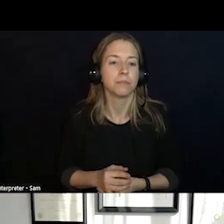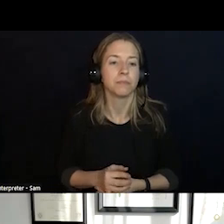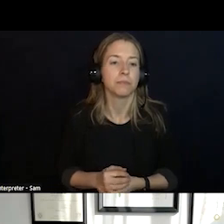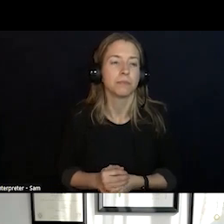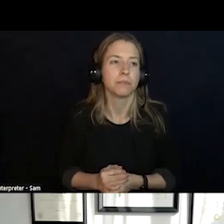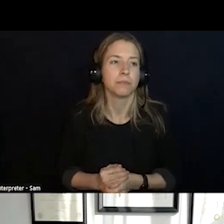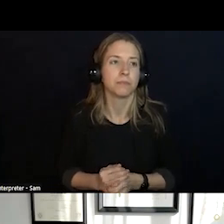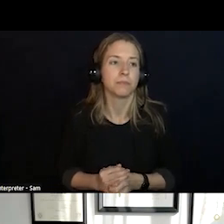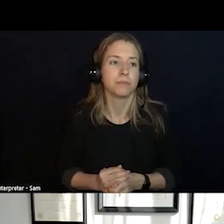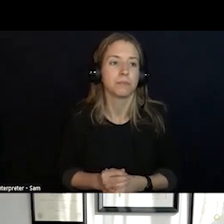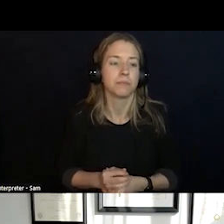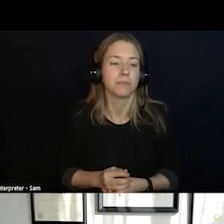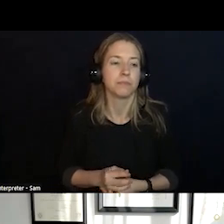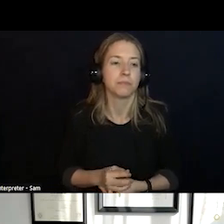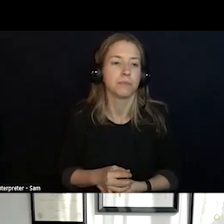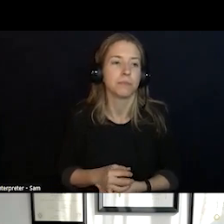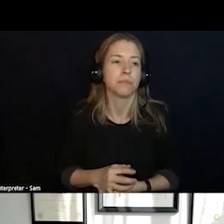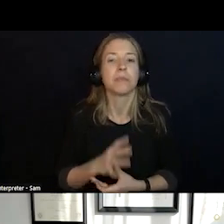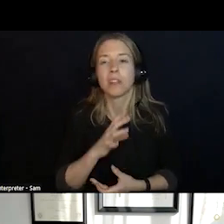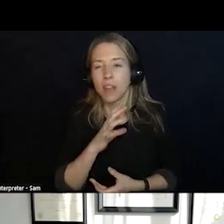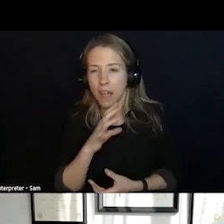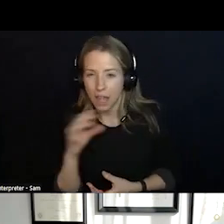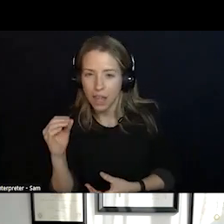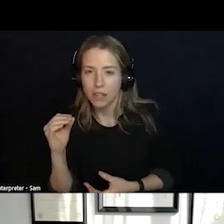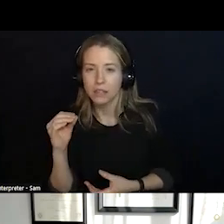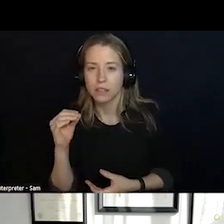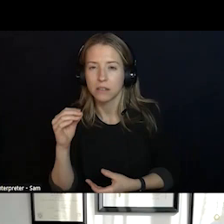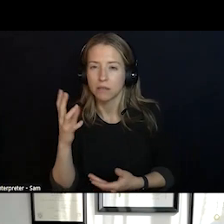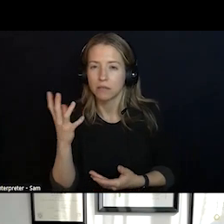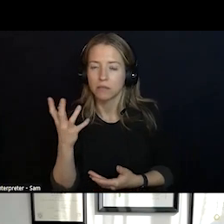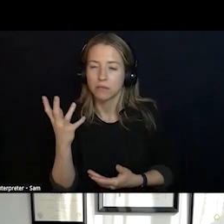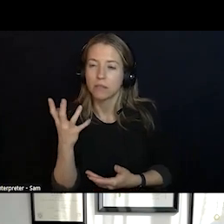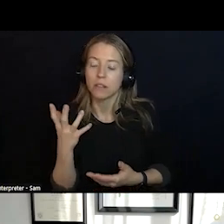IT WAS ALSO A PUBLIC FACING ASSOCIATION SO THIS WAS REALLY YOU WENT AND YOU WANTED